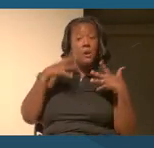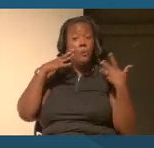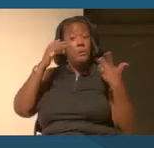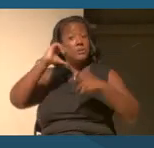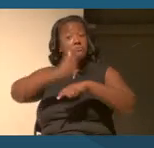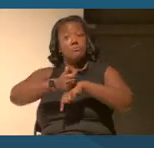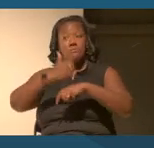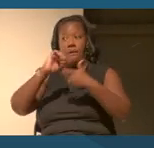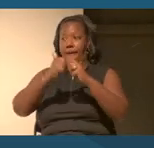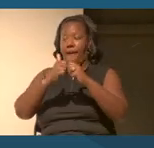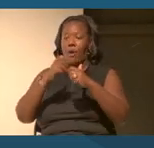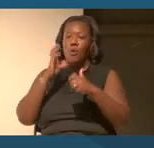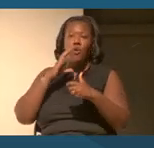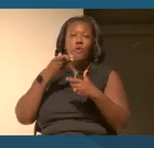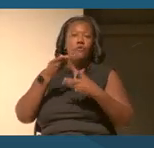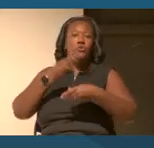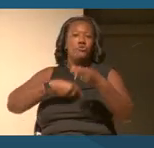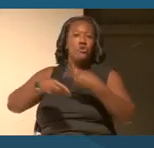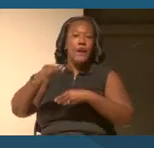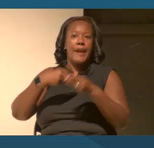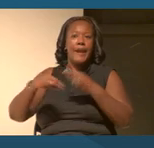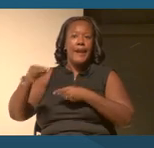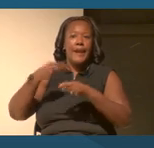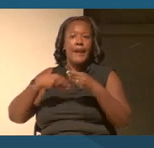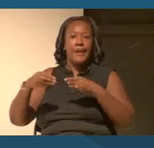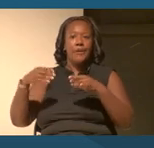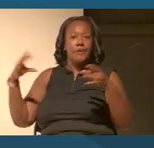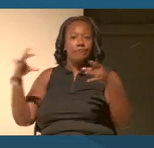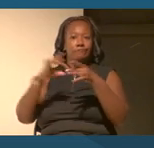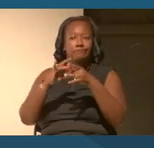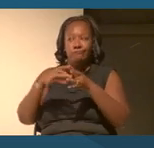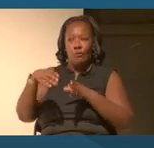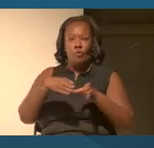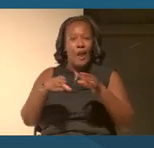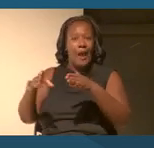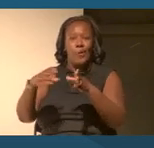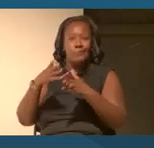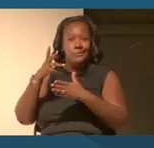in a way that had not been linked before. So it's not just commodities.